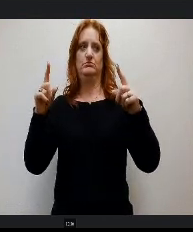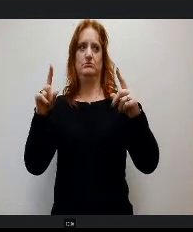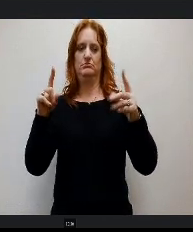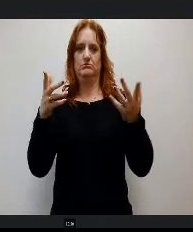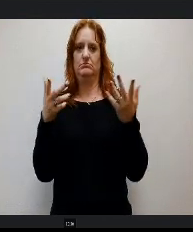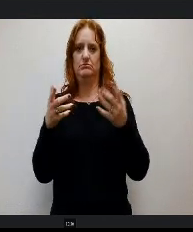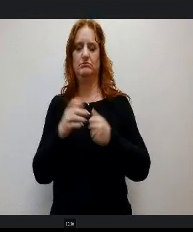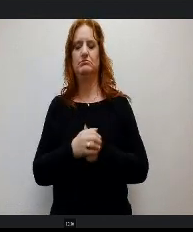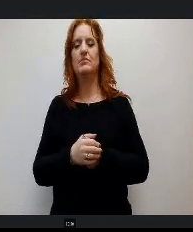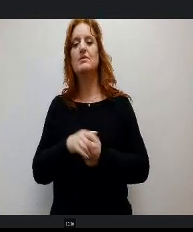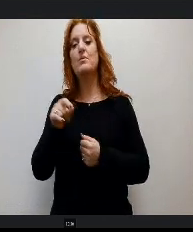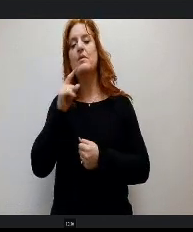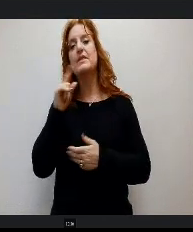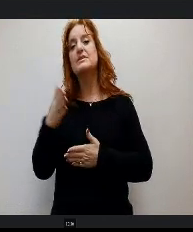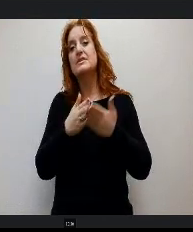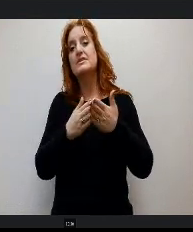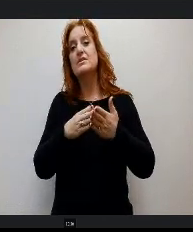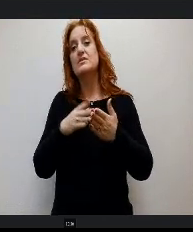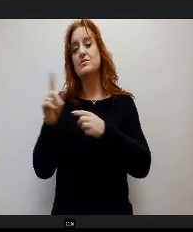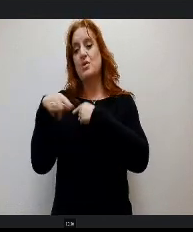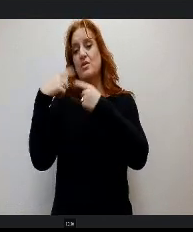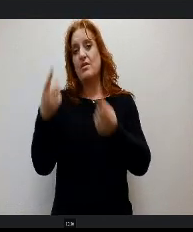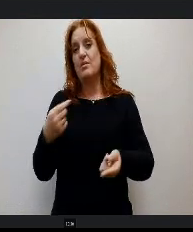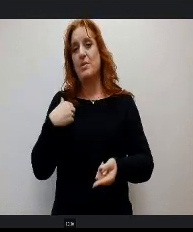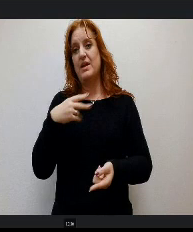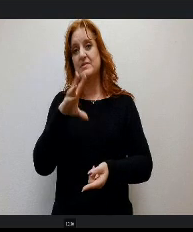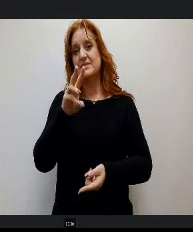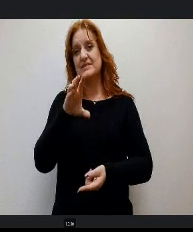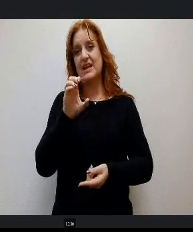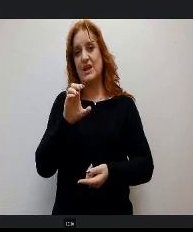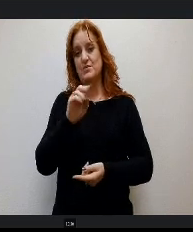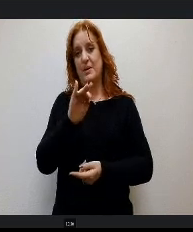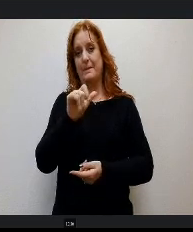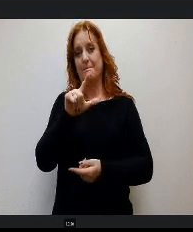n this session so far we've had over 600 bills introduced and in